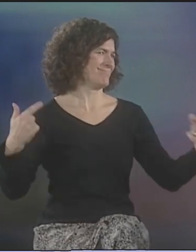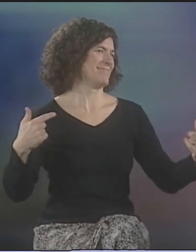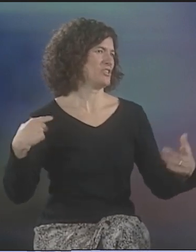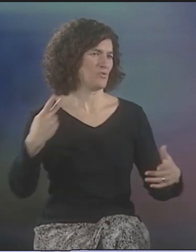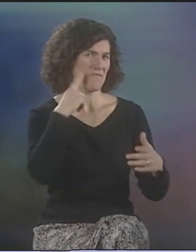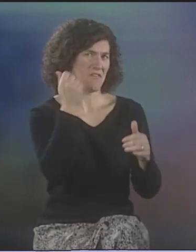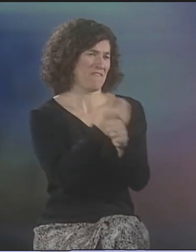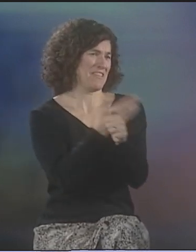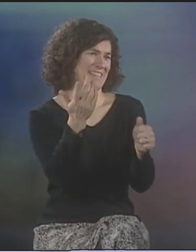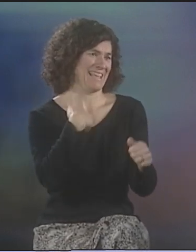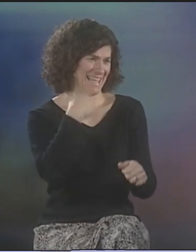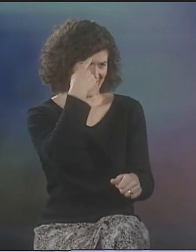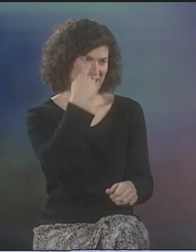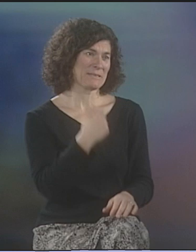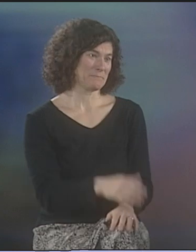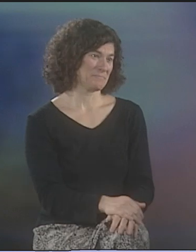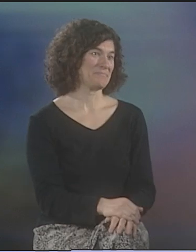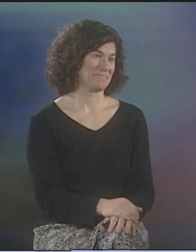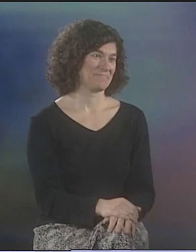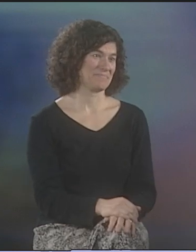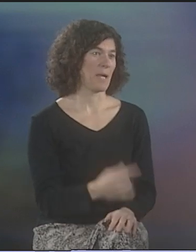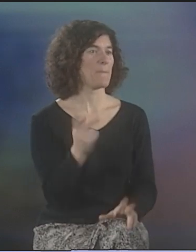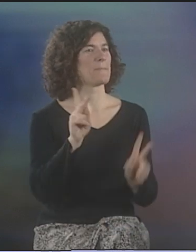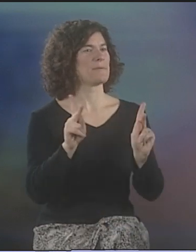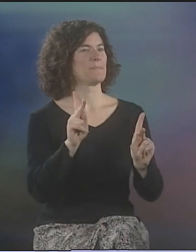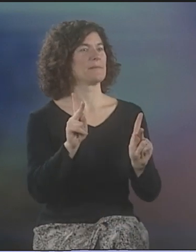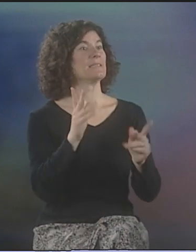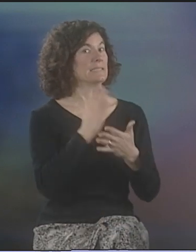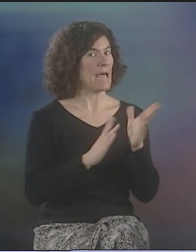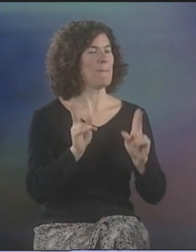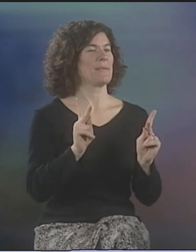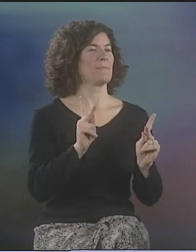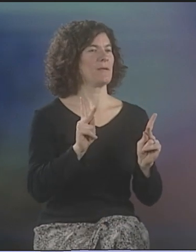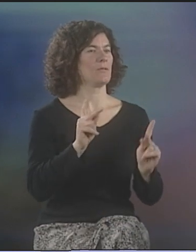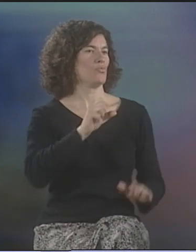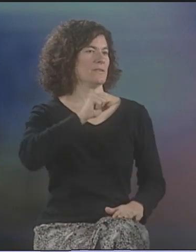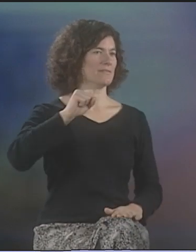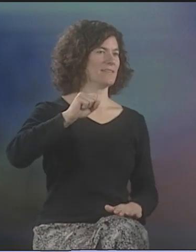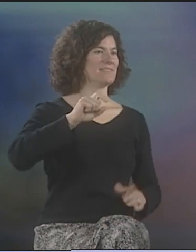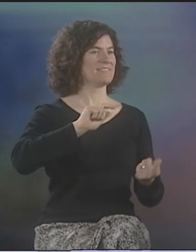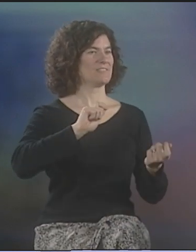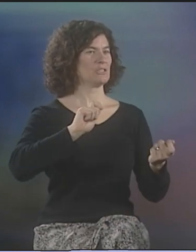PROS AND CONS TO THESE SORTS OF THINGS, AND THAT'S ALWAYS BEEN THE CASE FOR ANYTHING NEW THAT COMES ALONG.